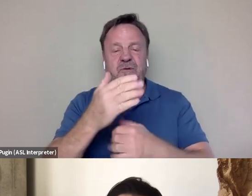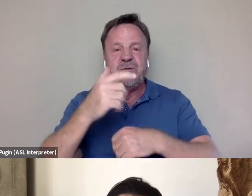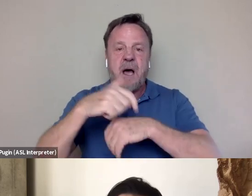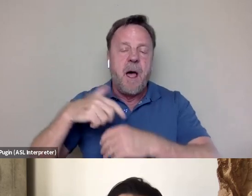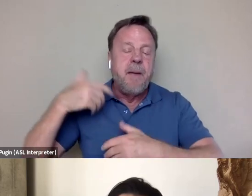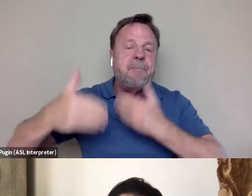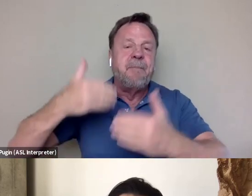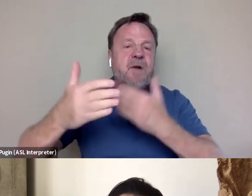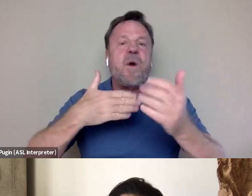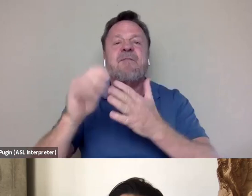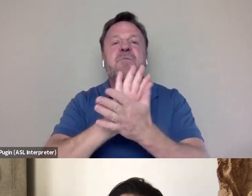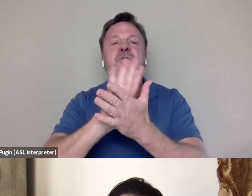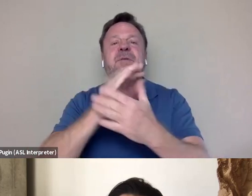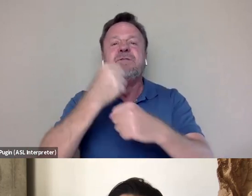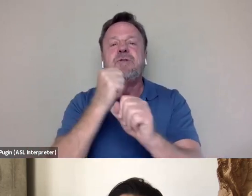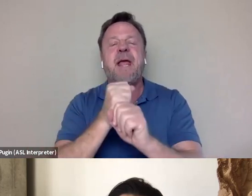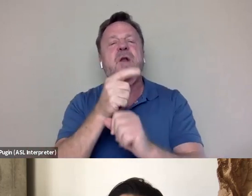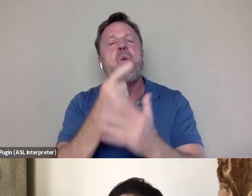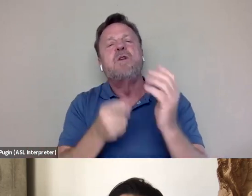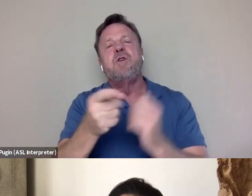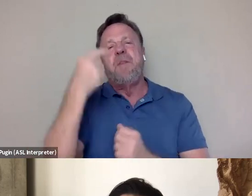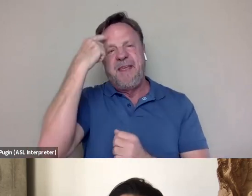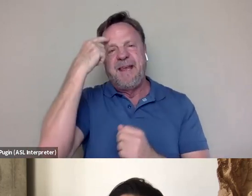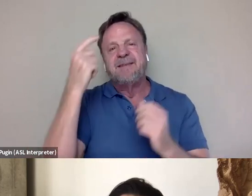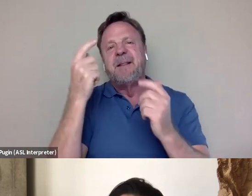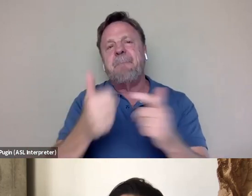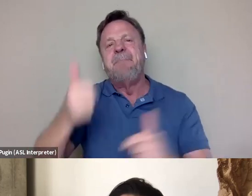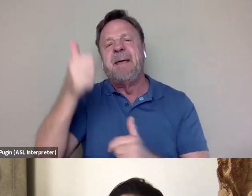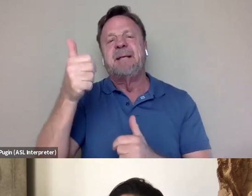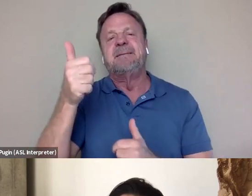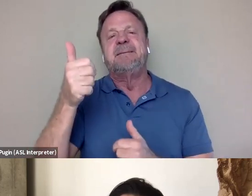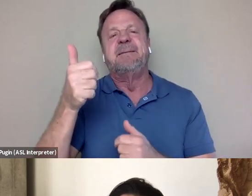What do you think is sort of the biggest fallacy